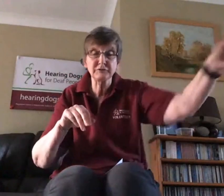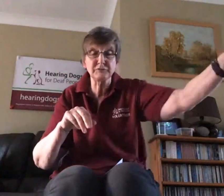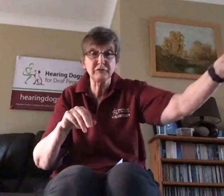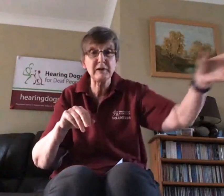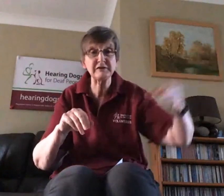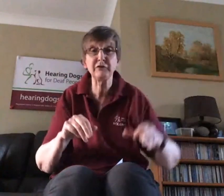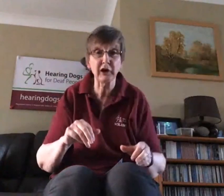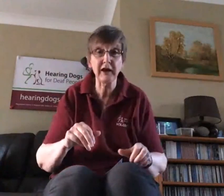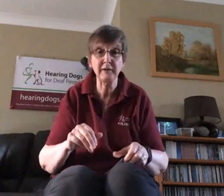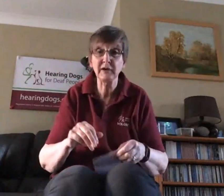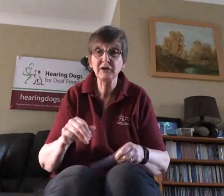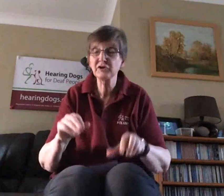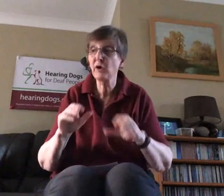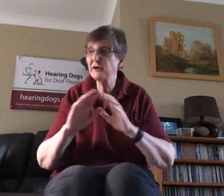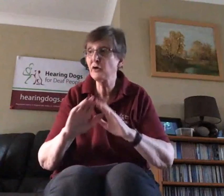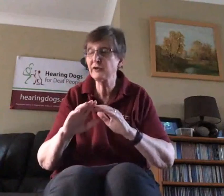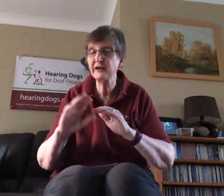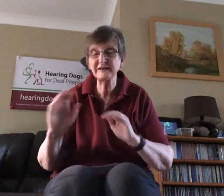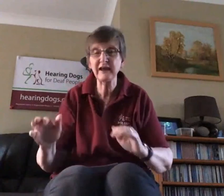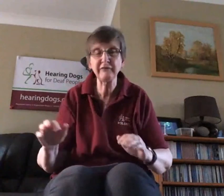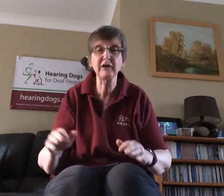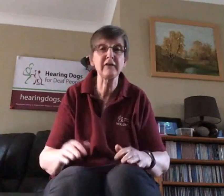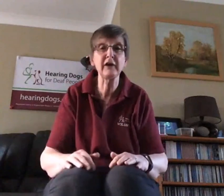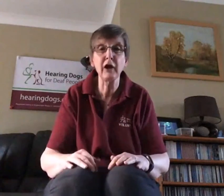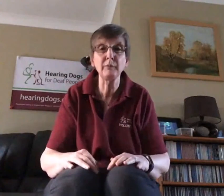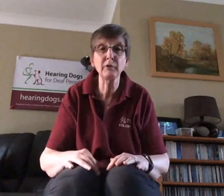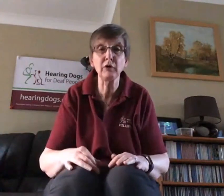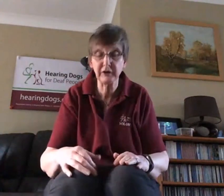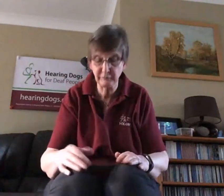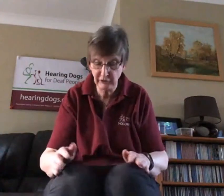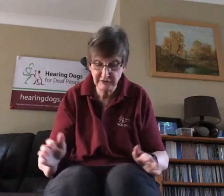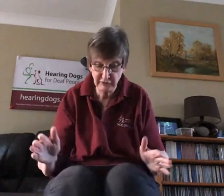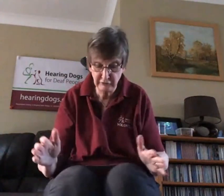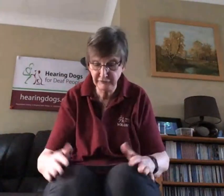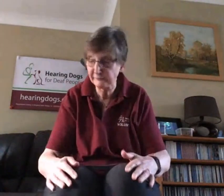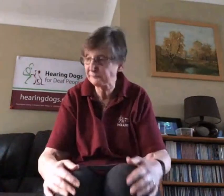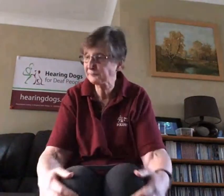me to follow him, so I know that he's definitely the alarm clock that he is after.